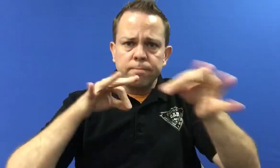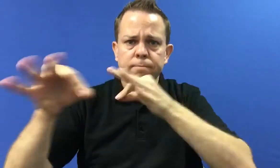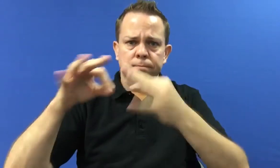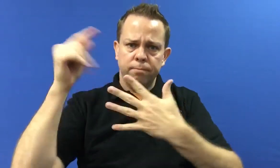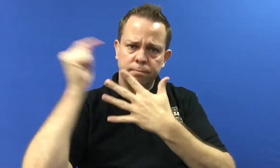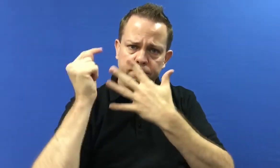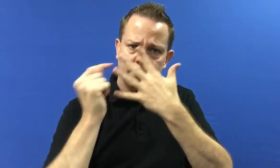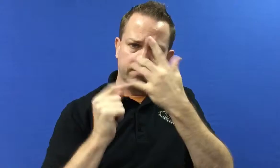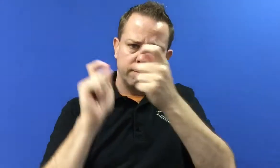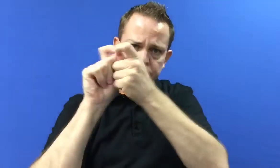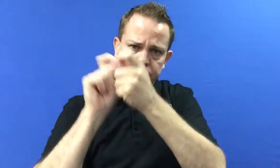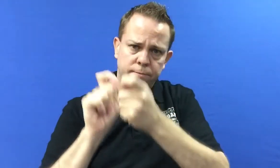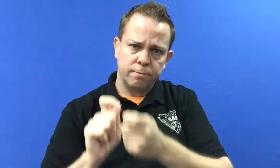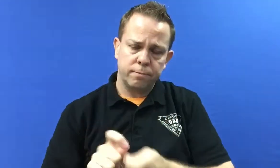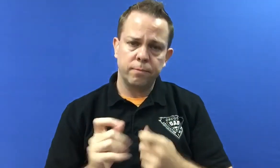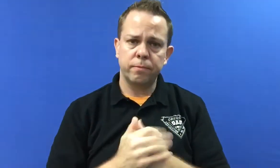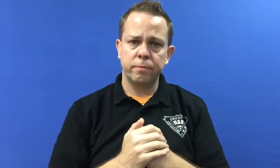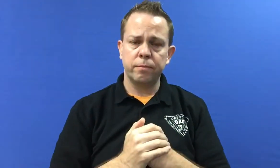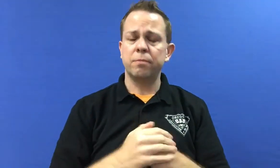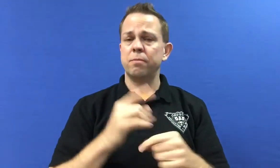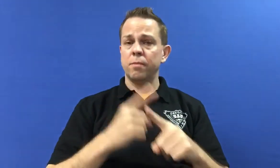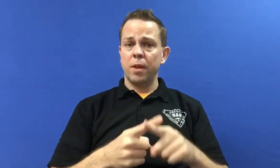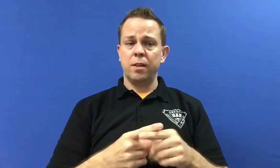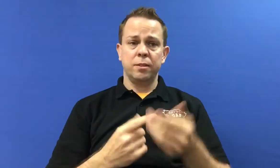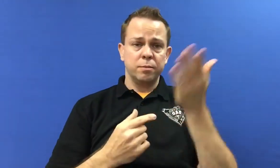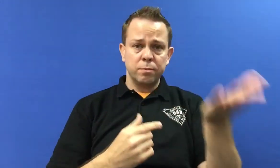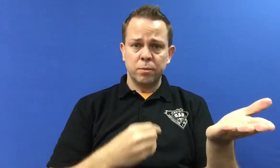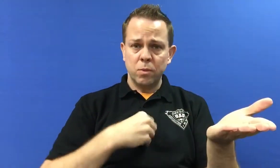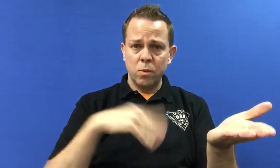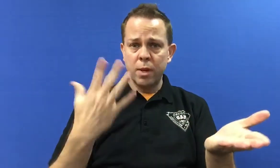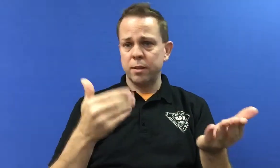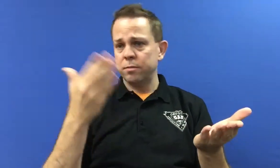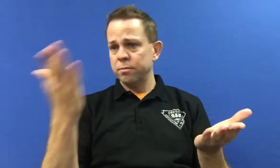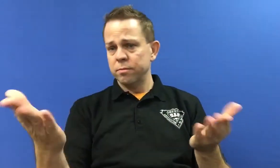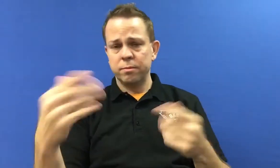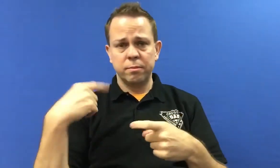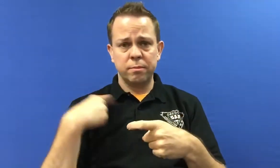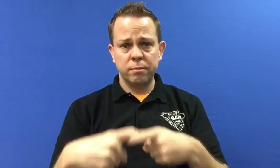and details about the questions in ASL. There is a Caucasian speaker and a Hispanic speaker.